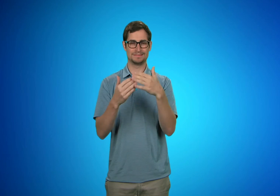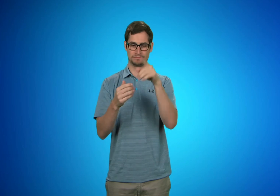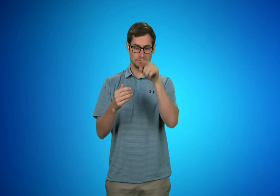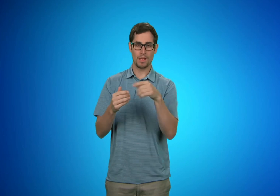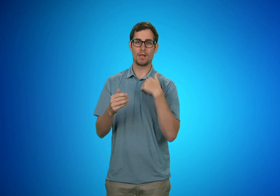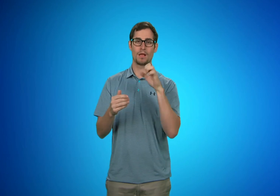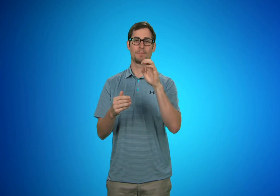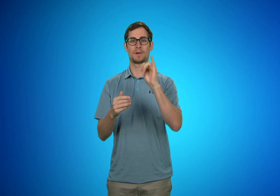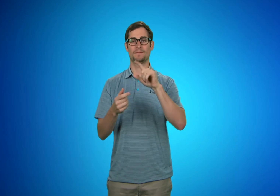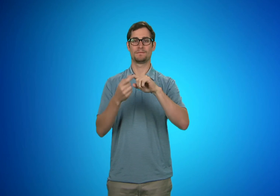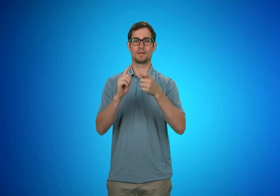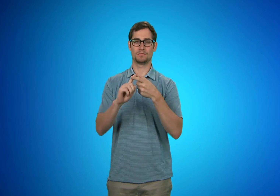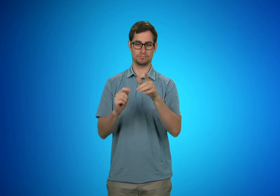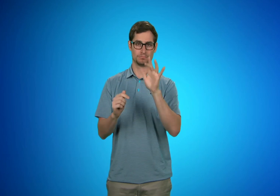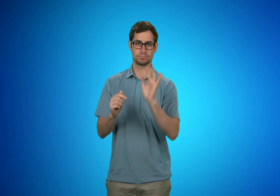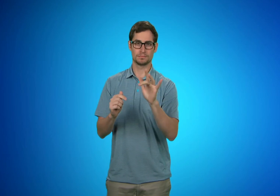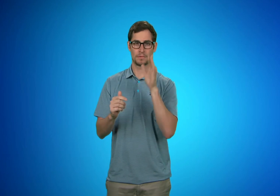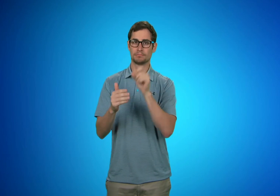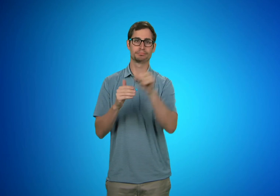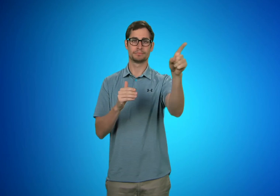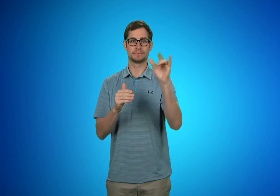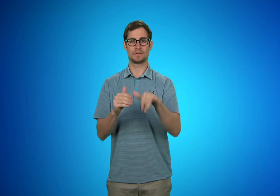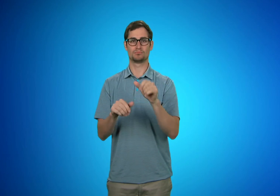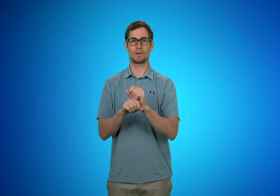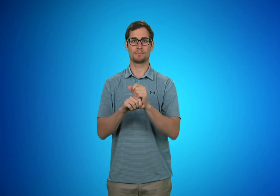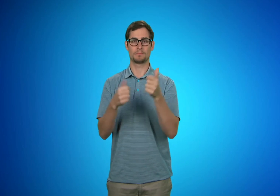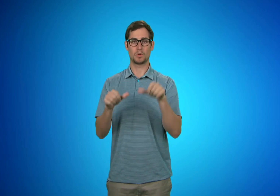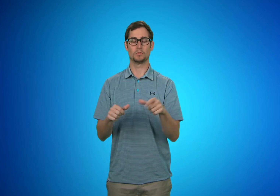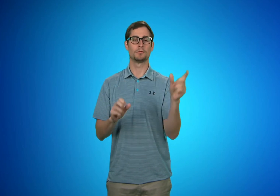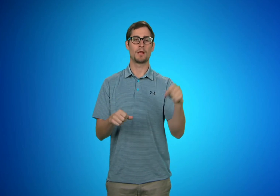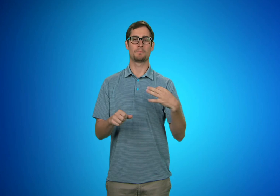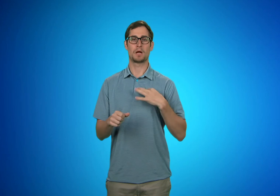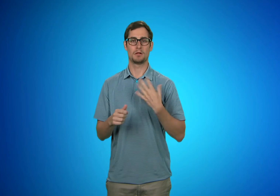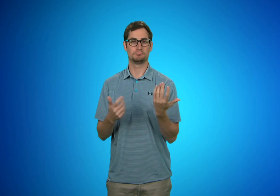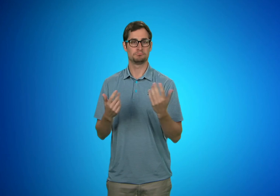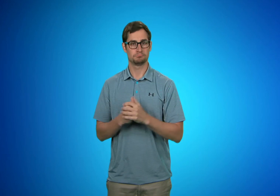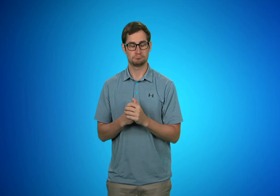There is an “Email Friend” button on the job posting page.